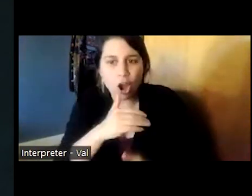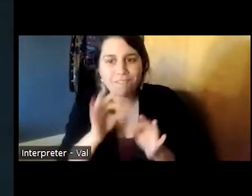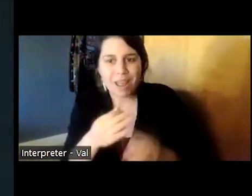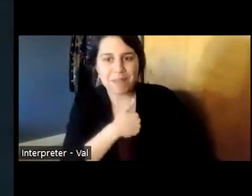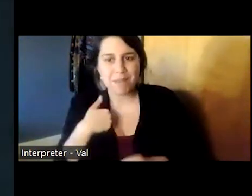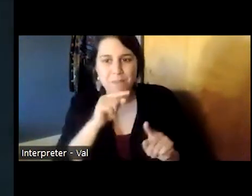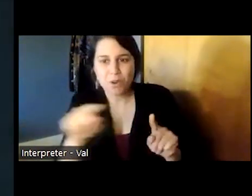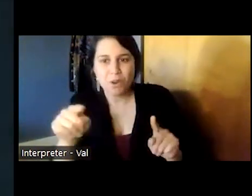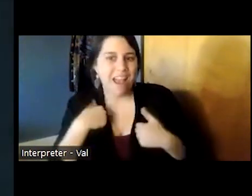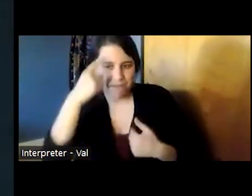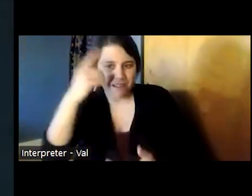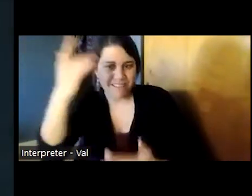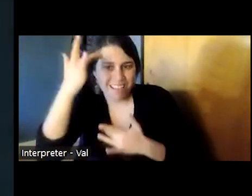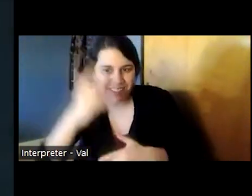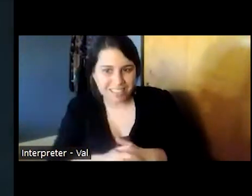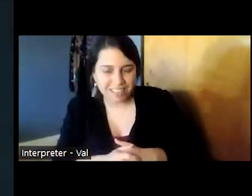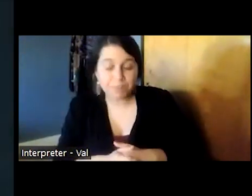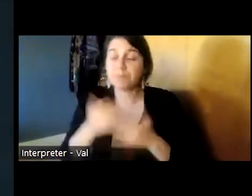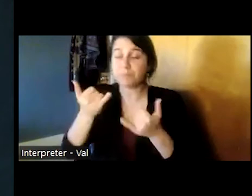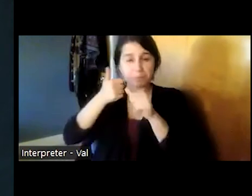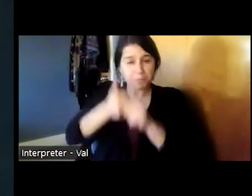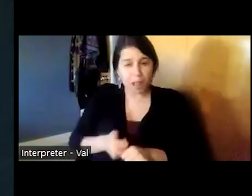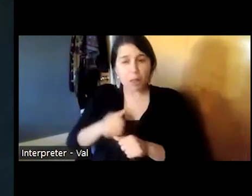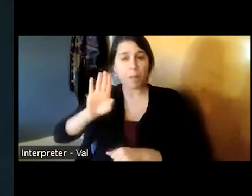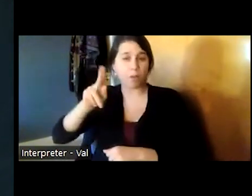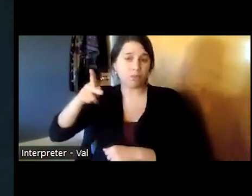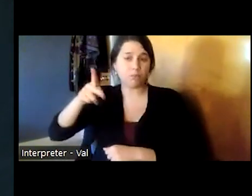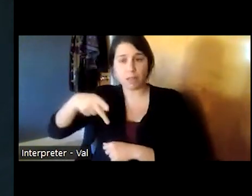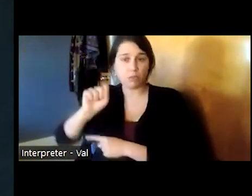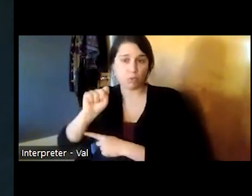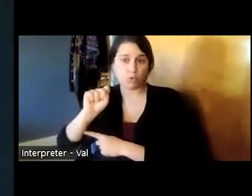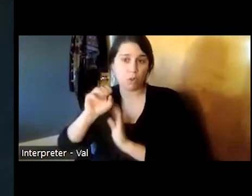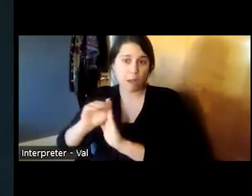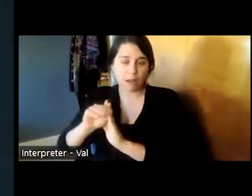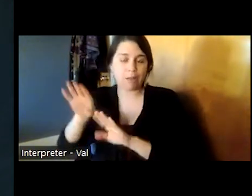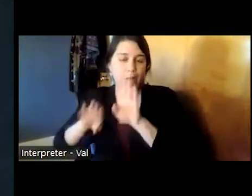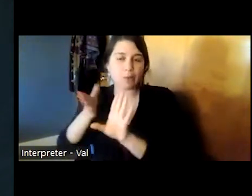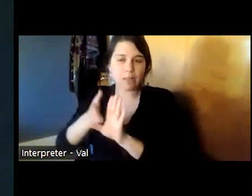so following the biopsychosocial model our community division has been able to attend